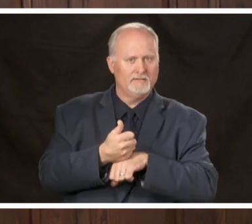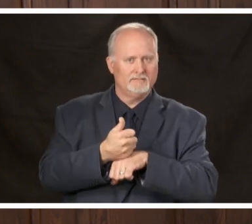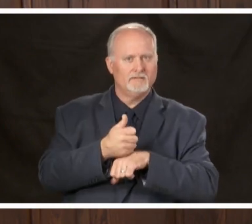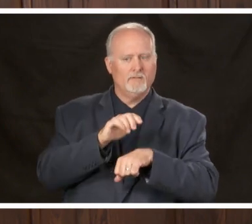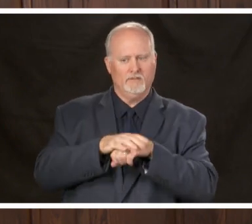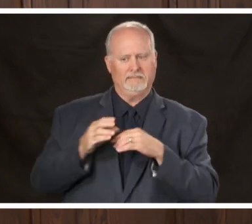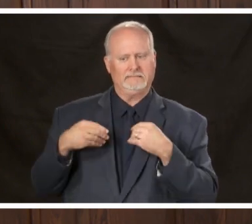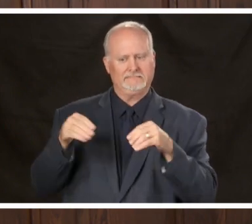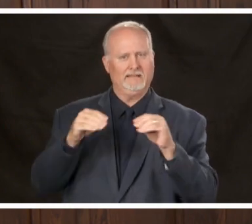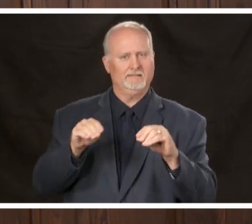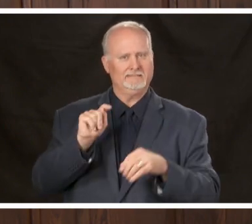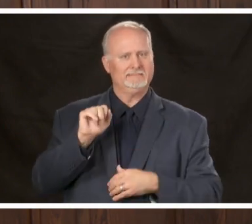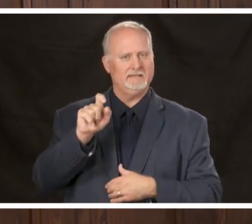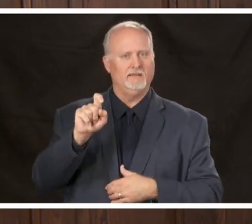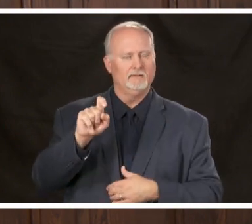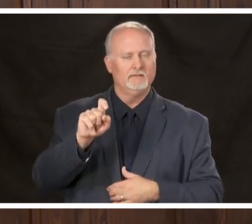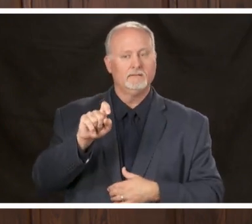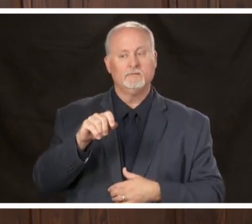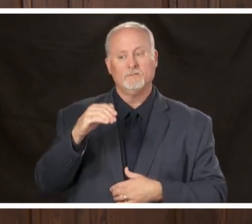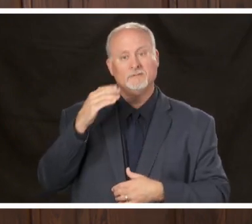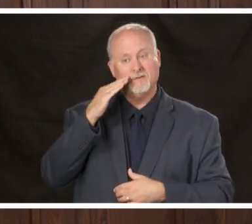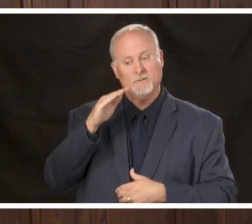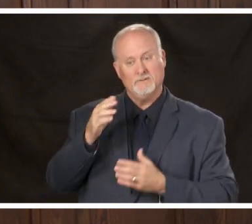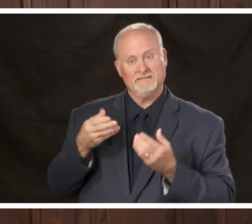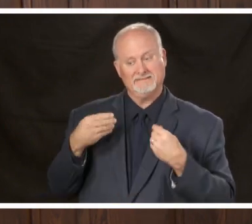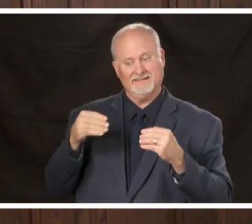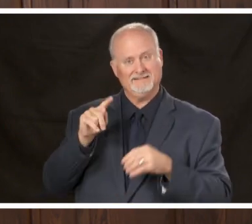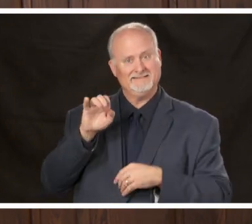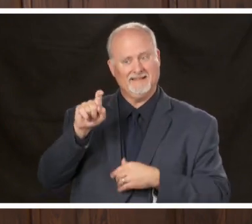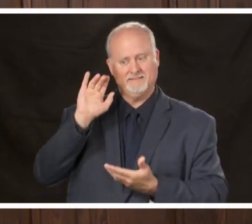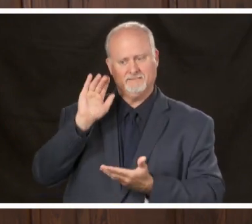sales tax and so we know sales tax is down because we've been closed for so